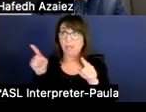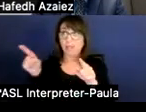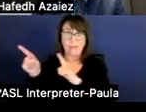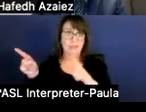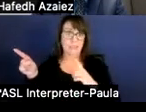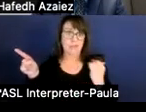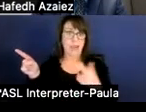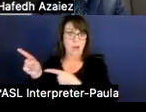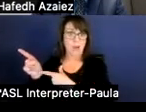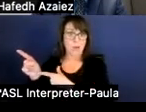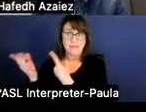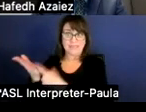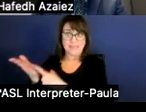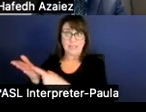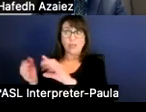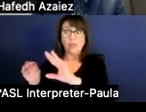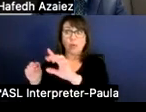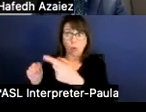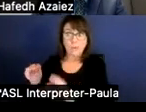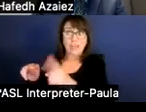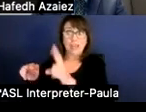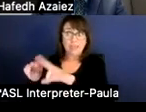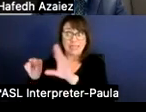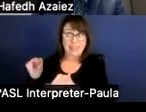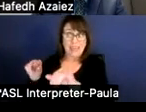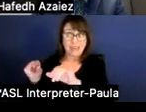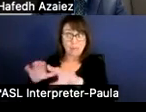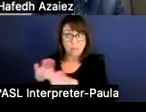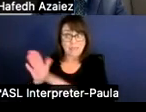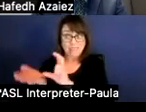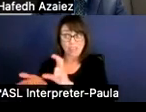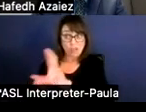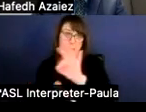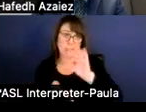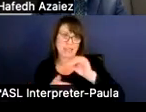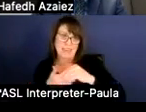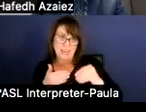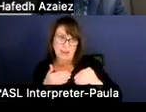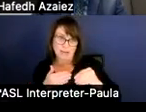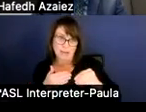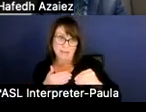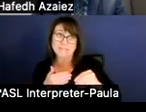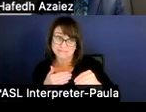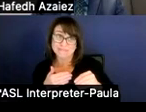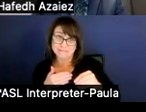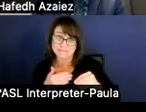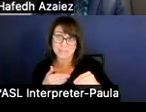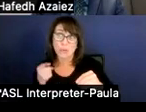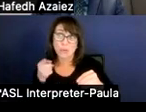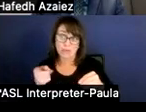or they're only increasing the allotment by $90. So this budget scenario is updated